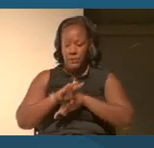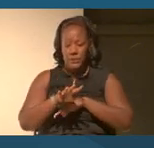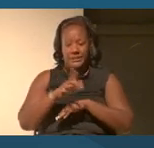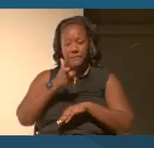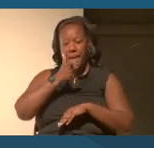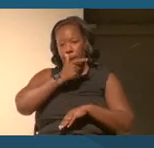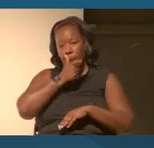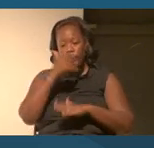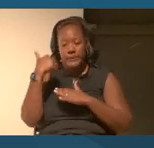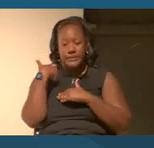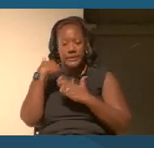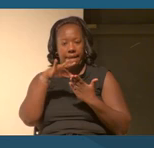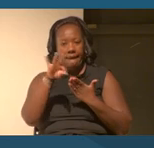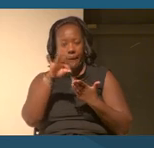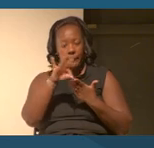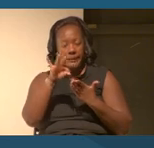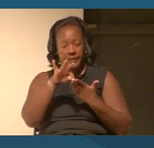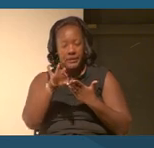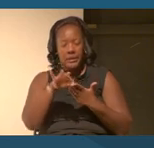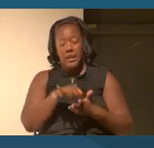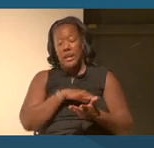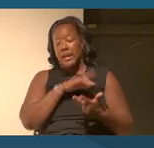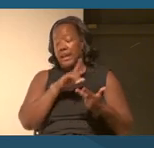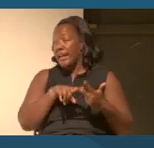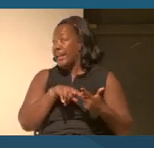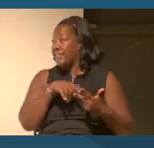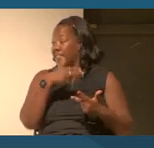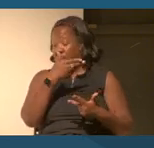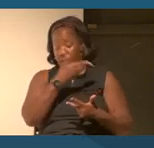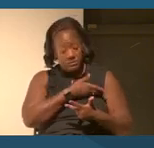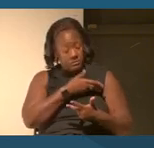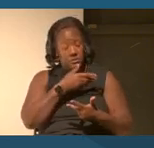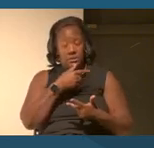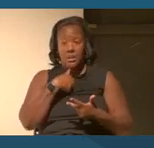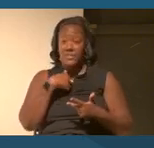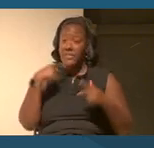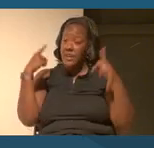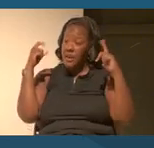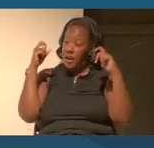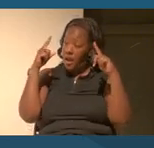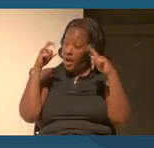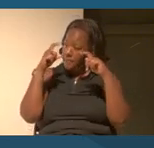And then Anthea also offered another entry point for us about the complicated nature